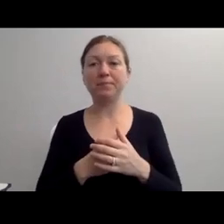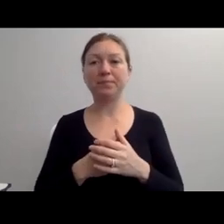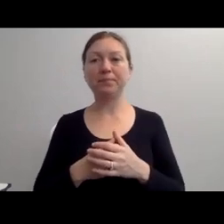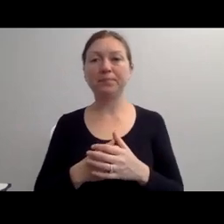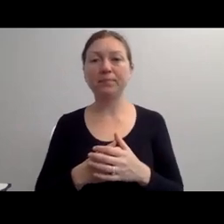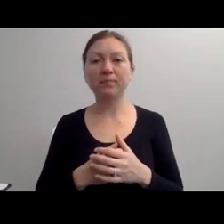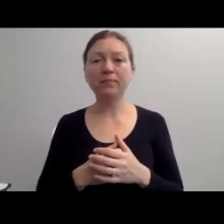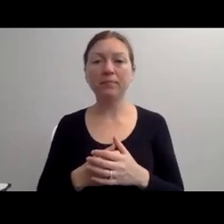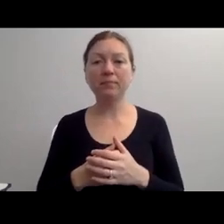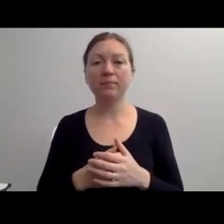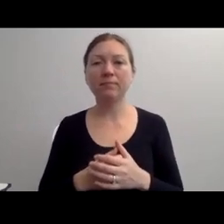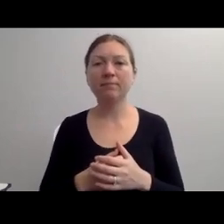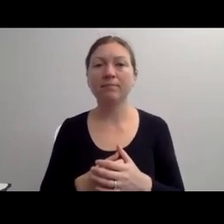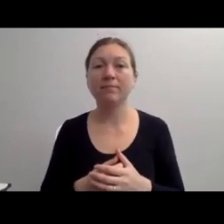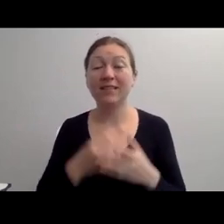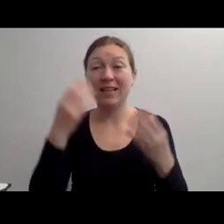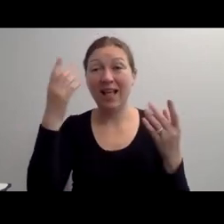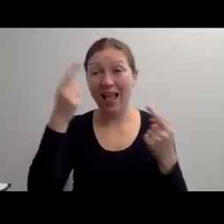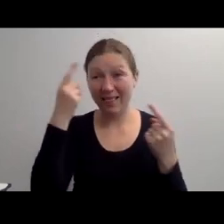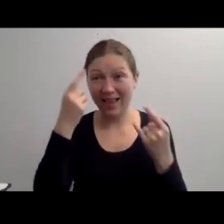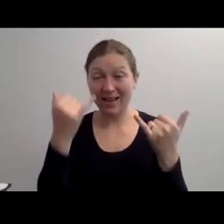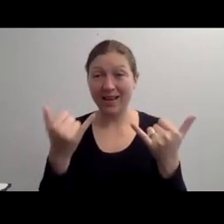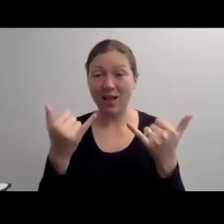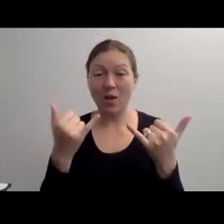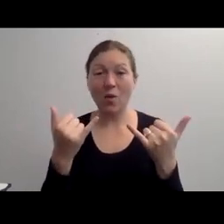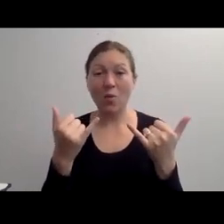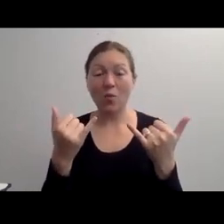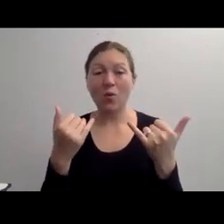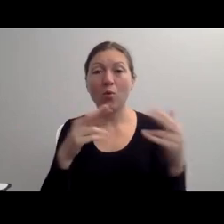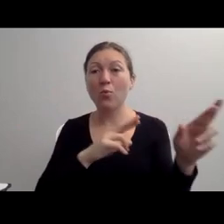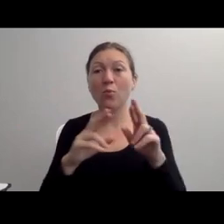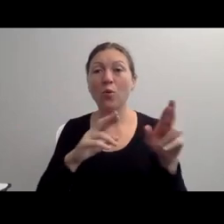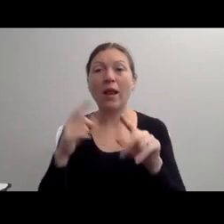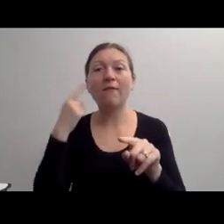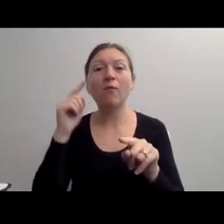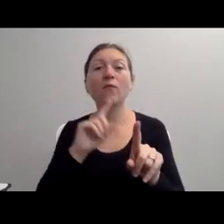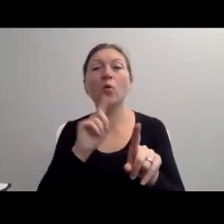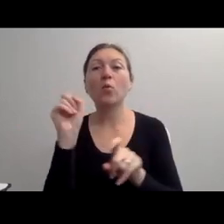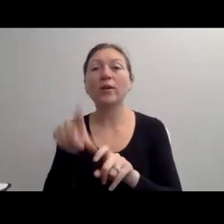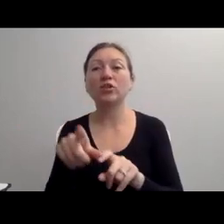BUT THEY DO HAVE A DISABLED ACTRESS PLAYING A CHARACTER.